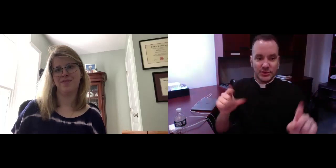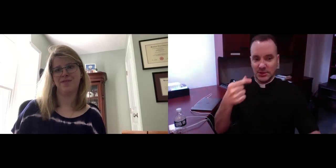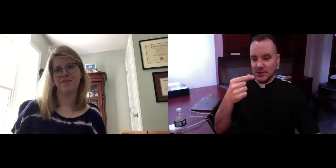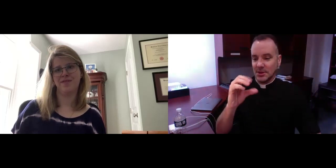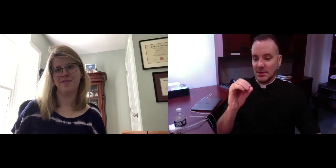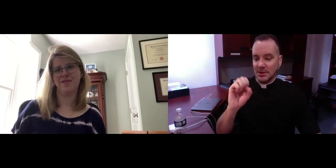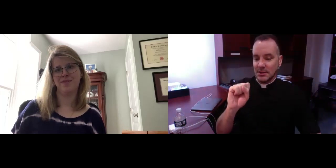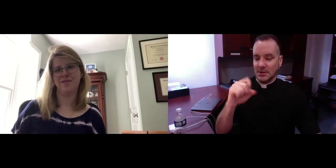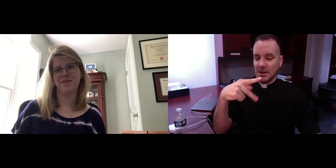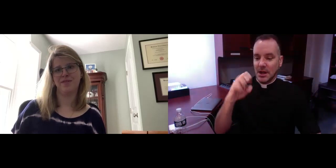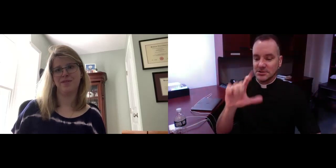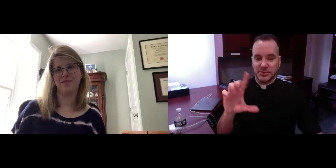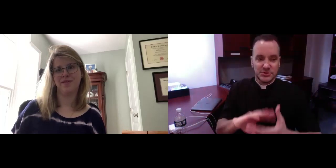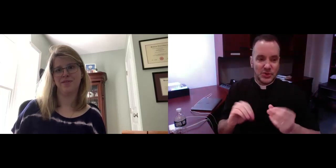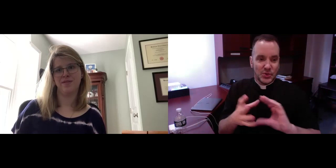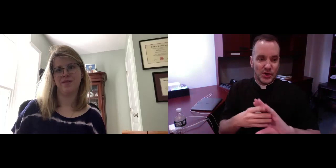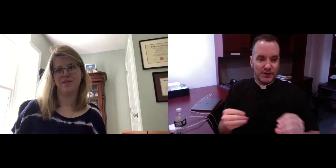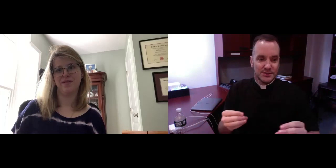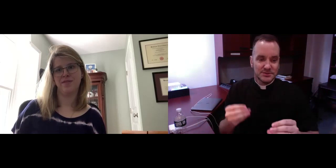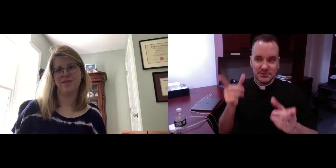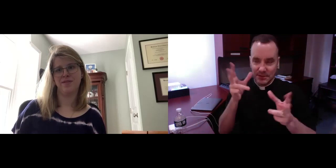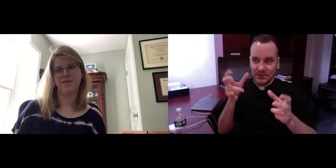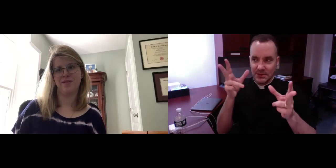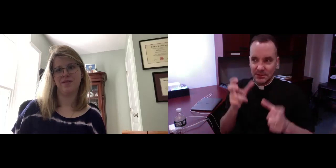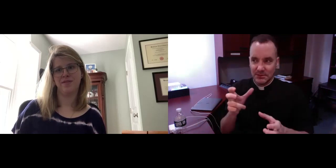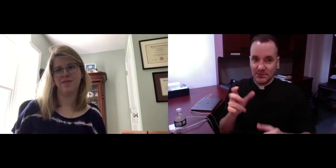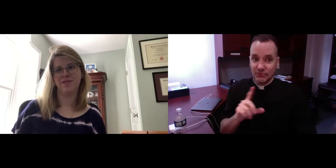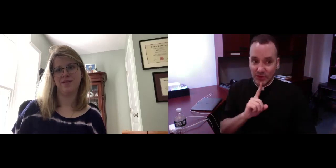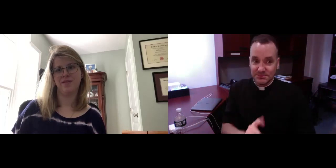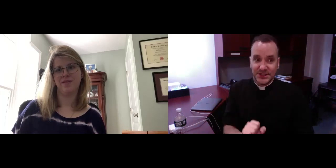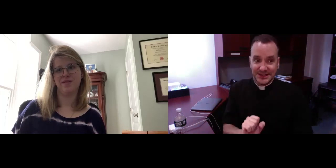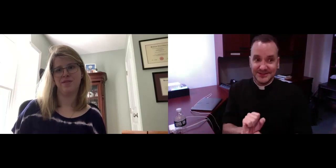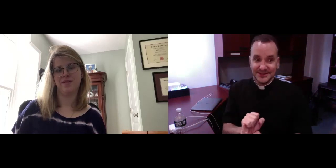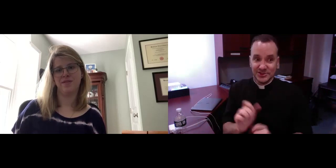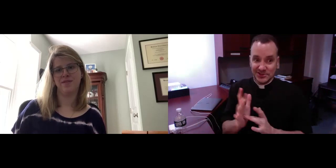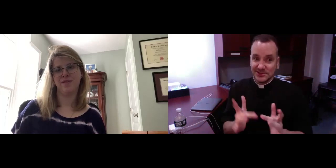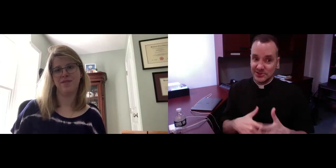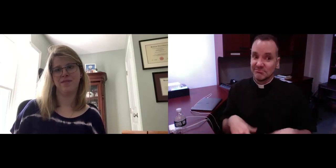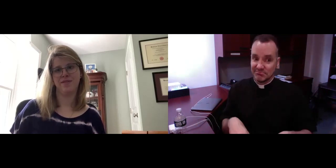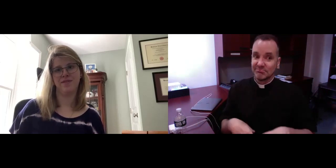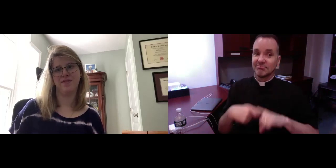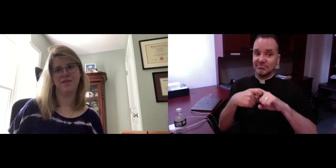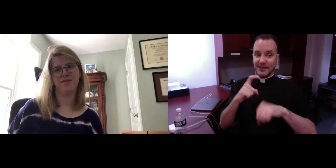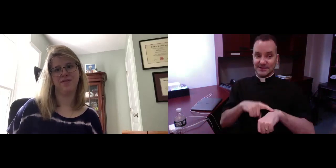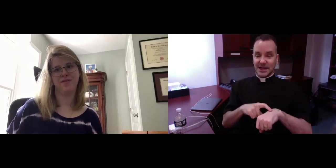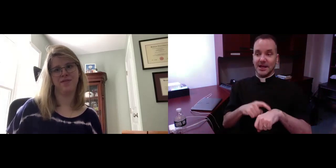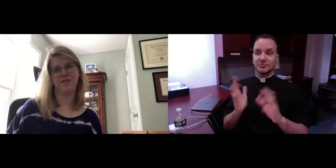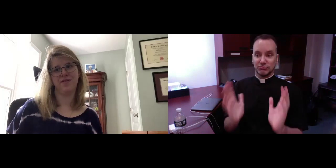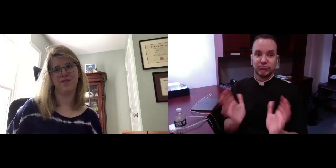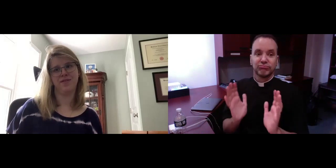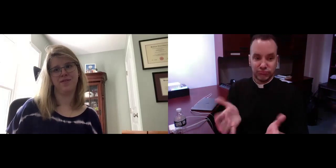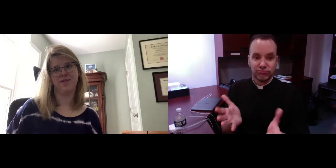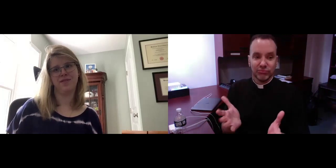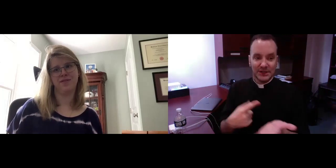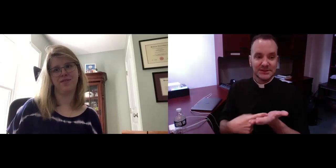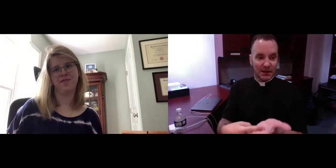gospel readings on Sundays at Mass. We hear all about the many times - and many